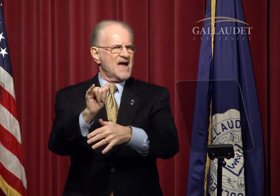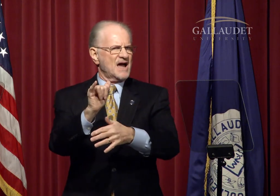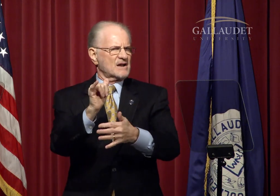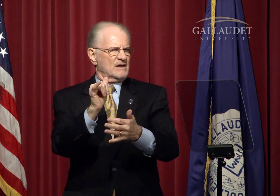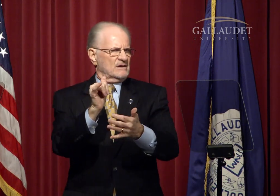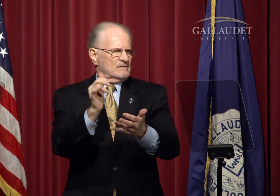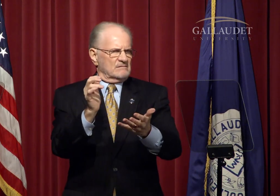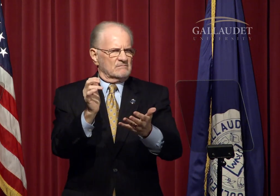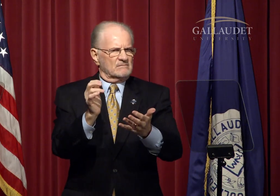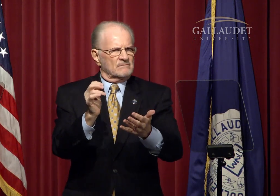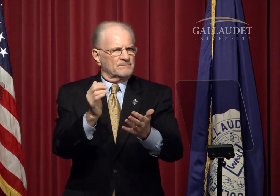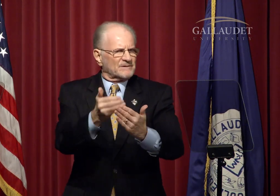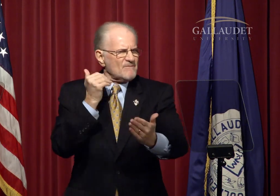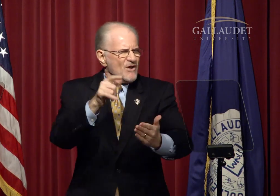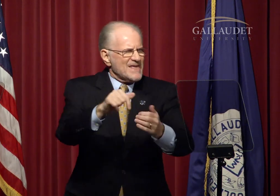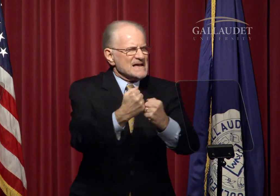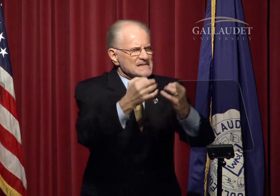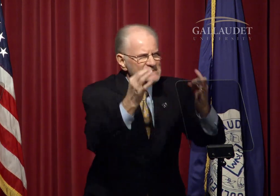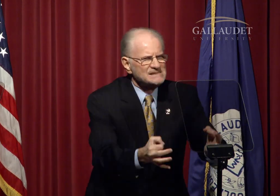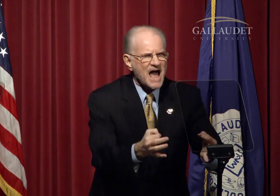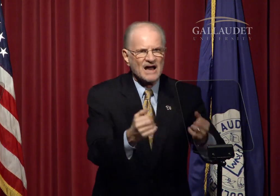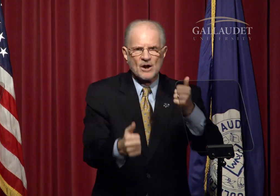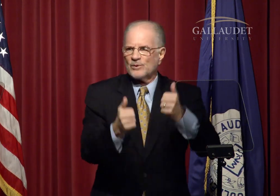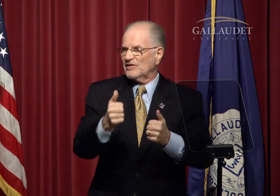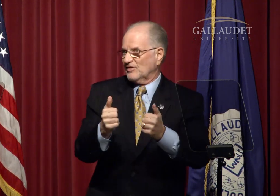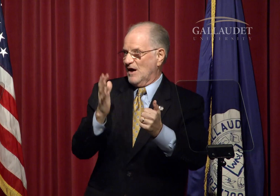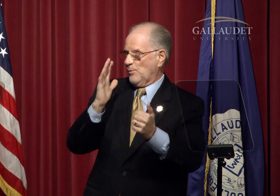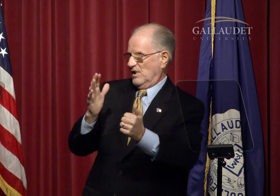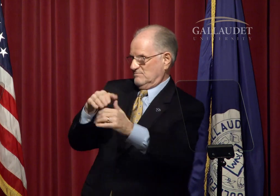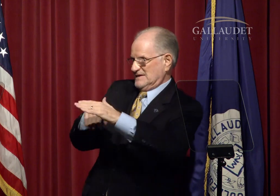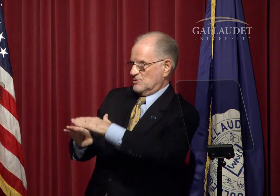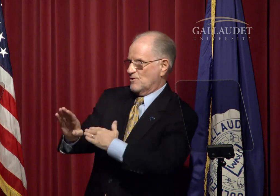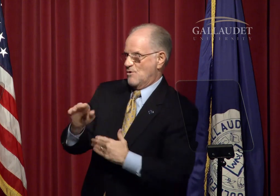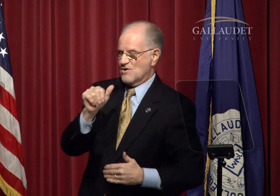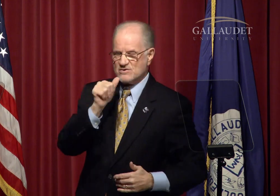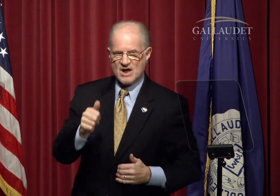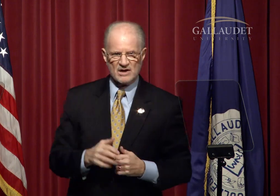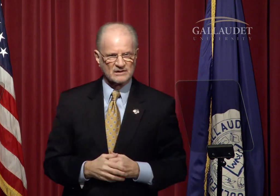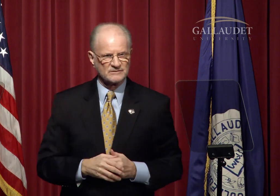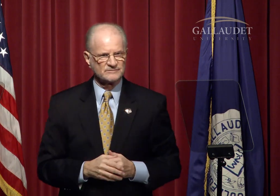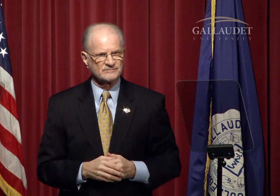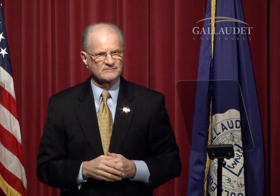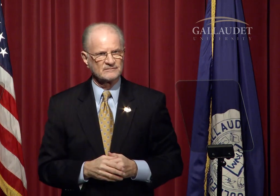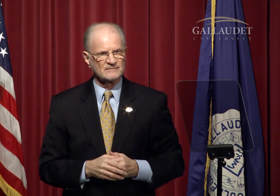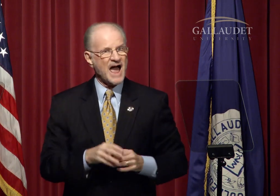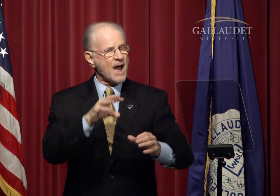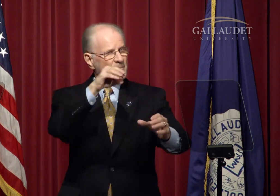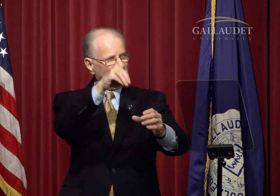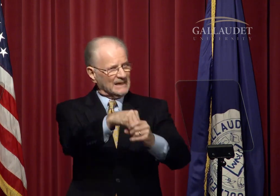before they decided whether or not to enroll.